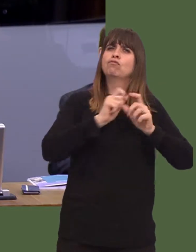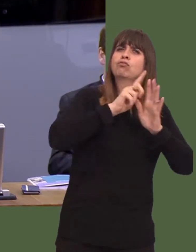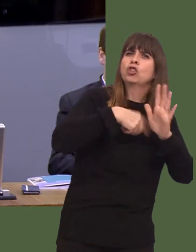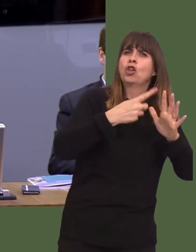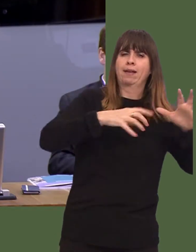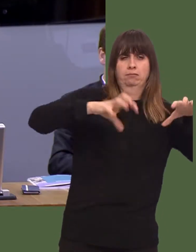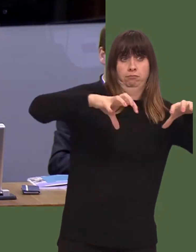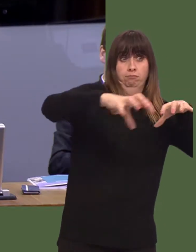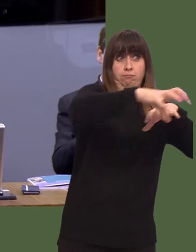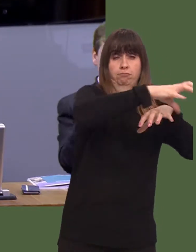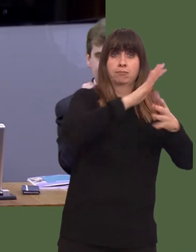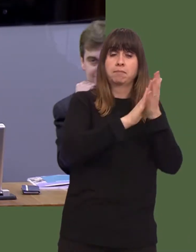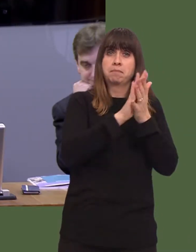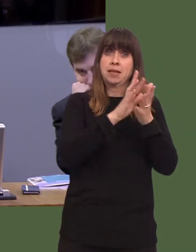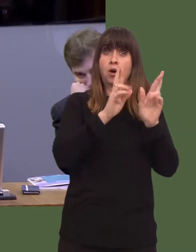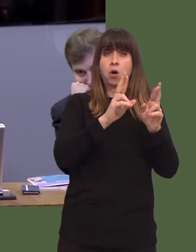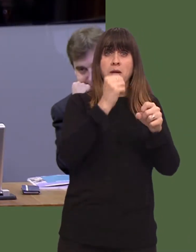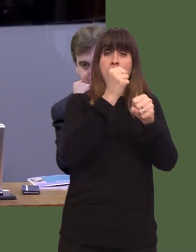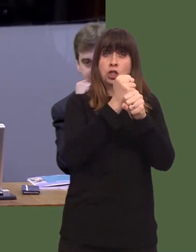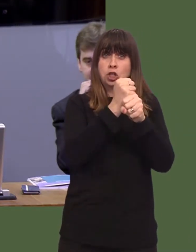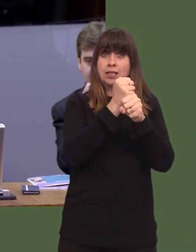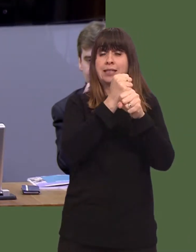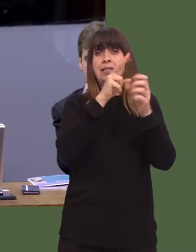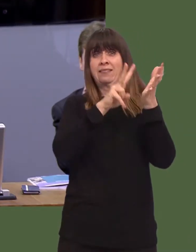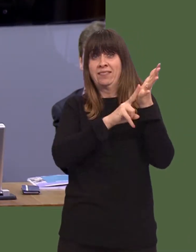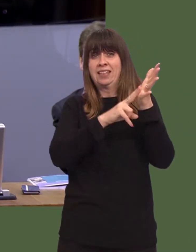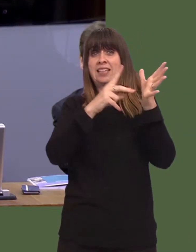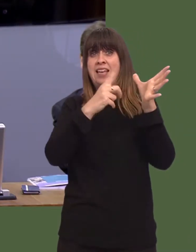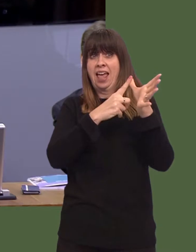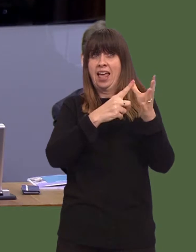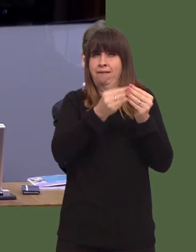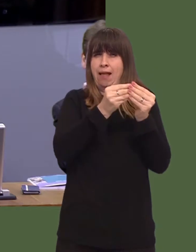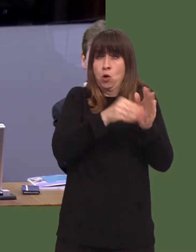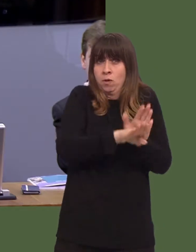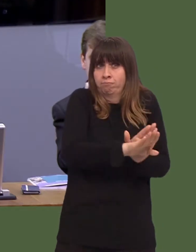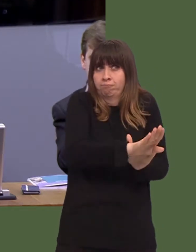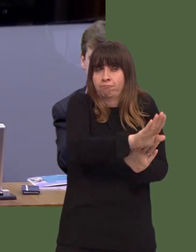lift GVA and employability skills levels and the prospects for the Swansea city region.